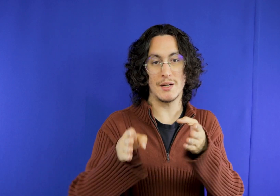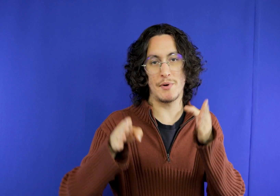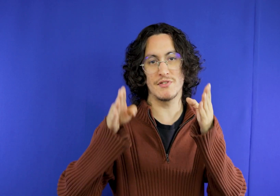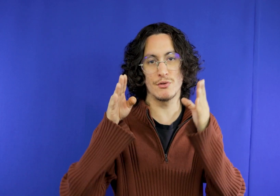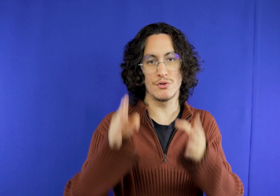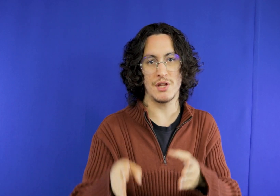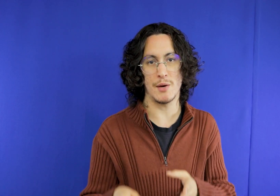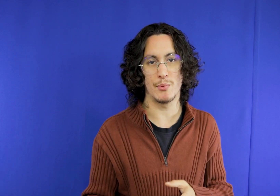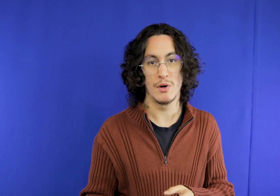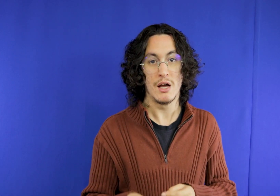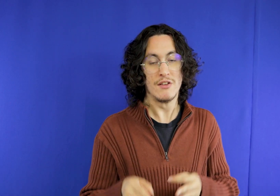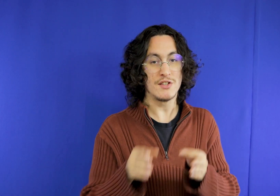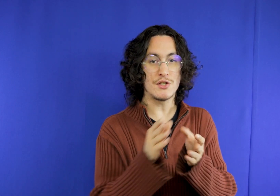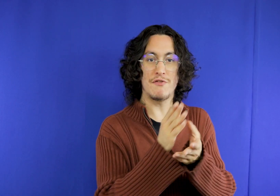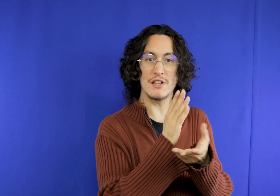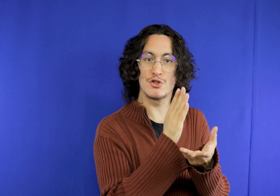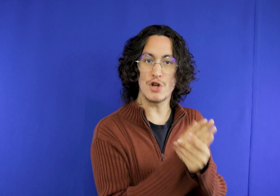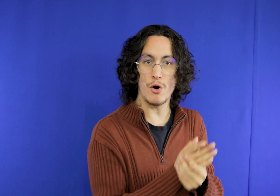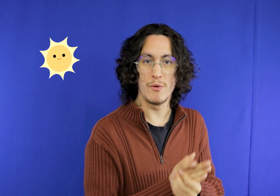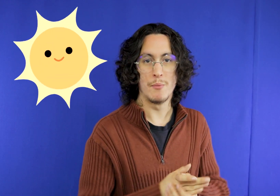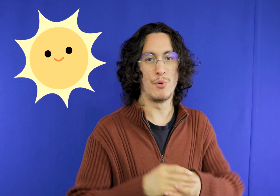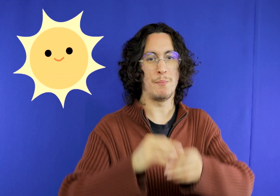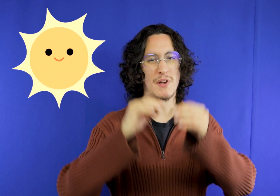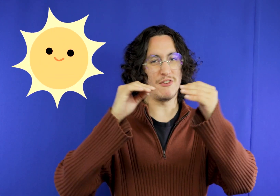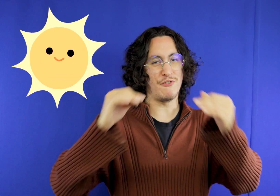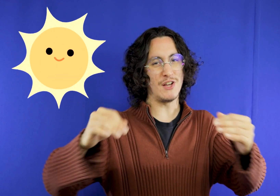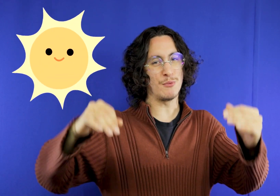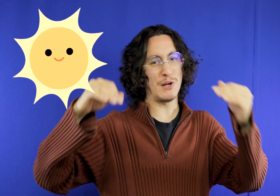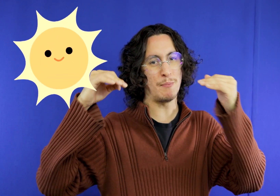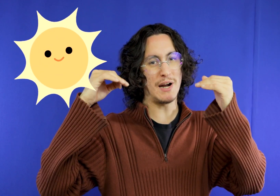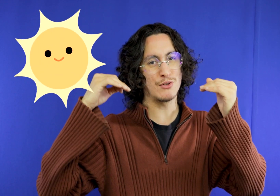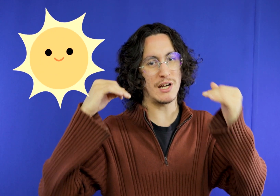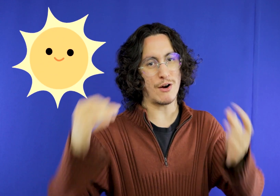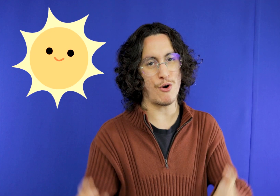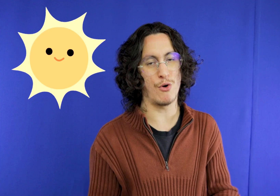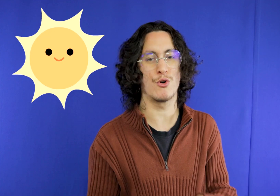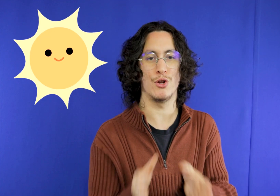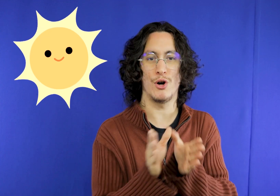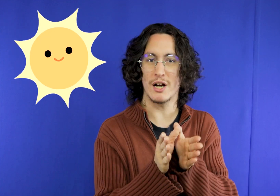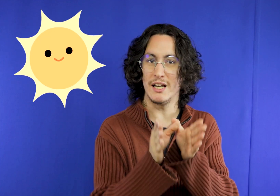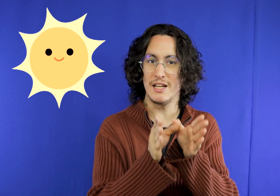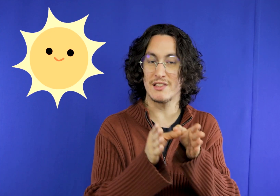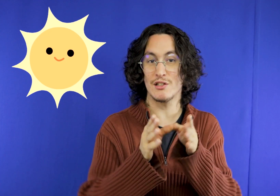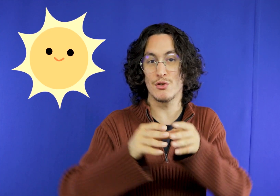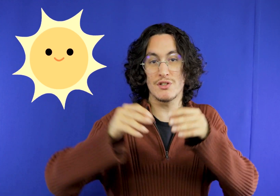a look at the weather forecast if the sun is perfect for in the snail park put there